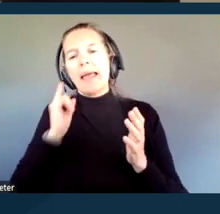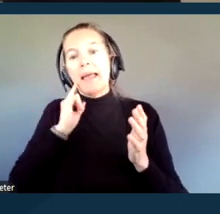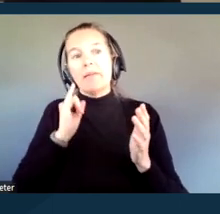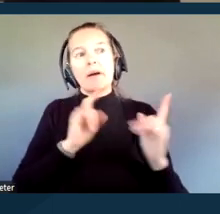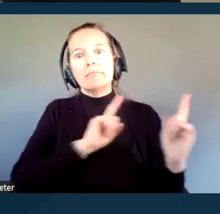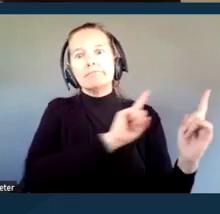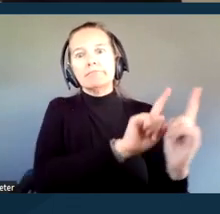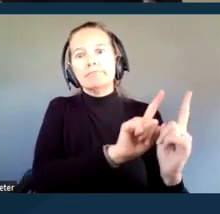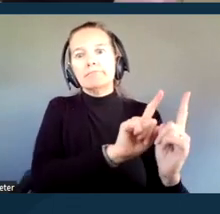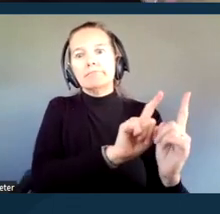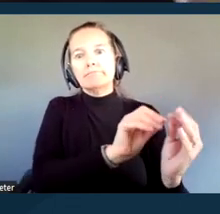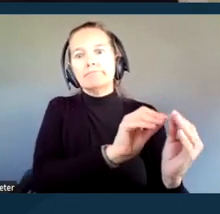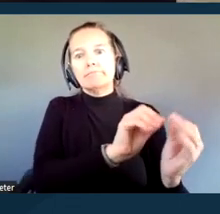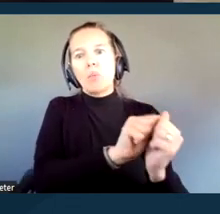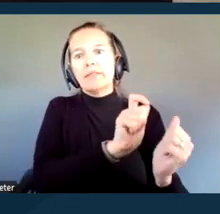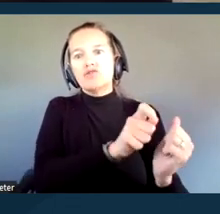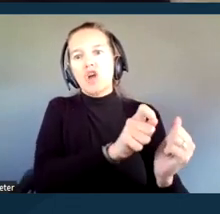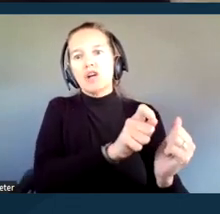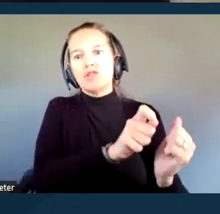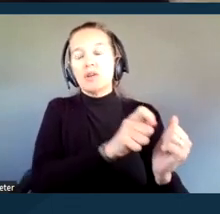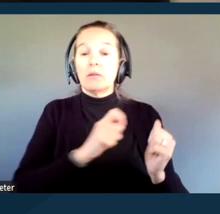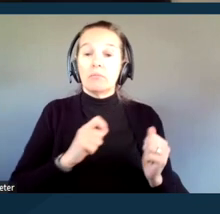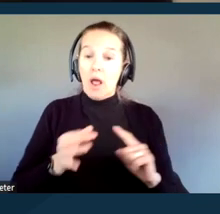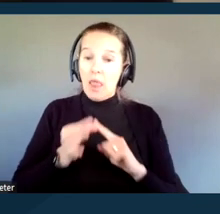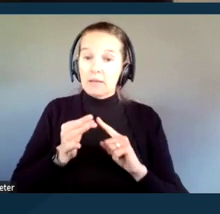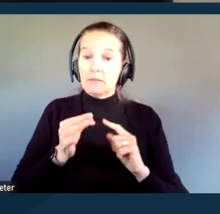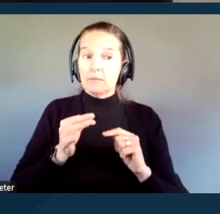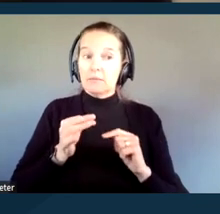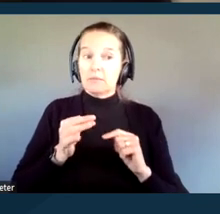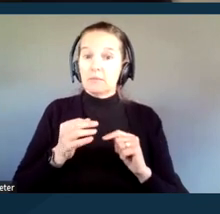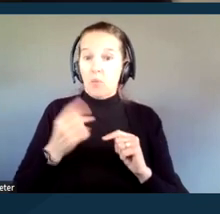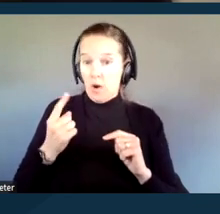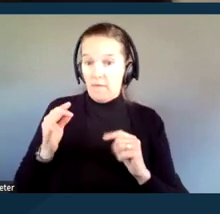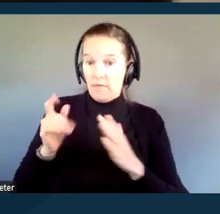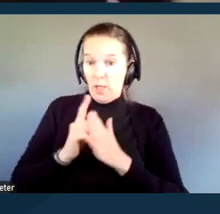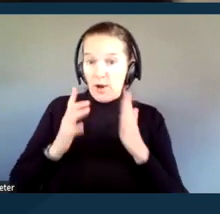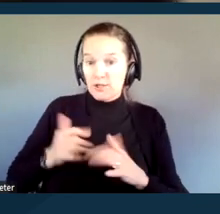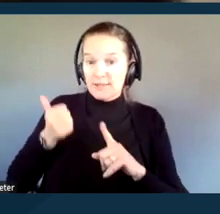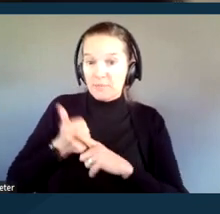unless it isn't one of the attorneys in the proceeding who needs access to communication at that point.